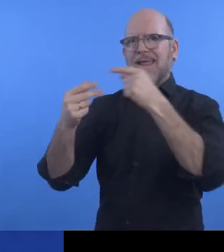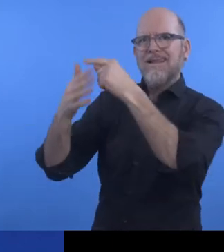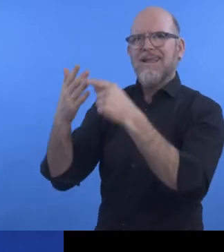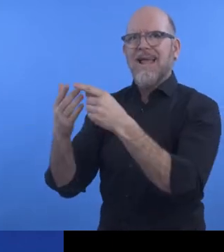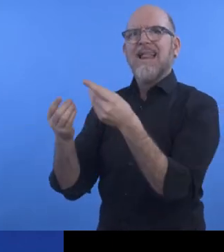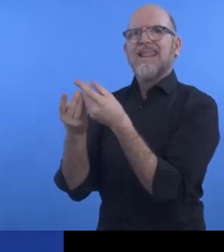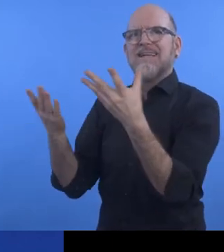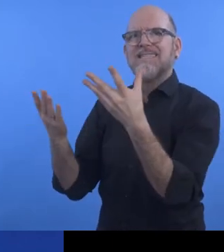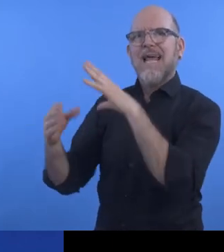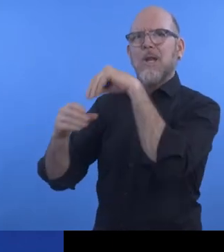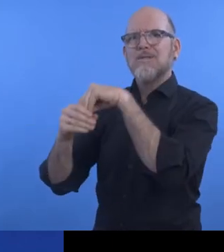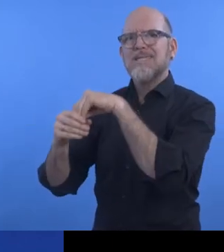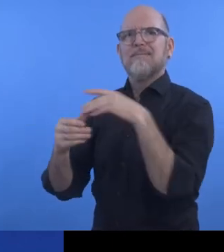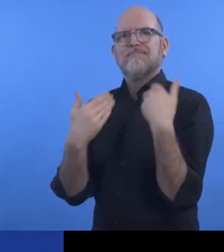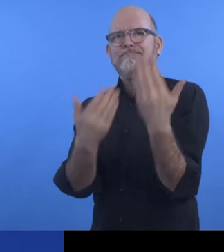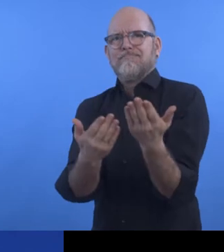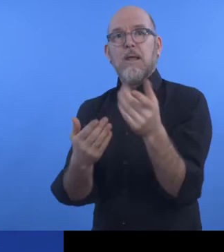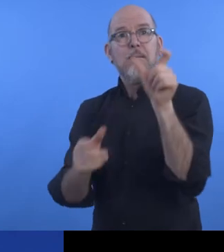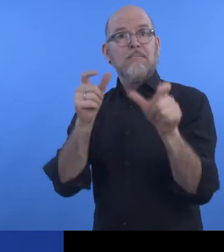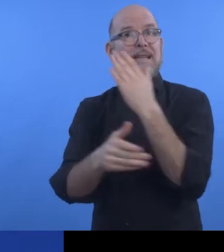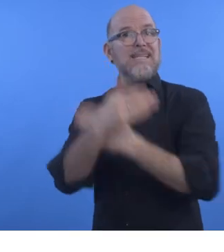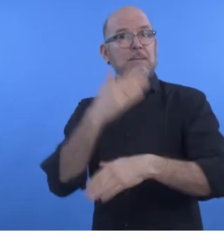is ensuring, people with disabilities are looked after."